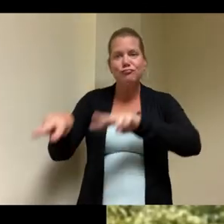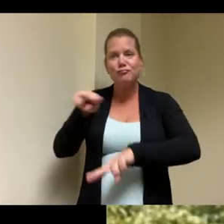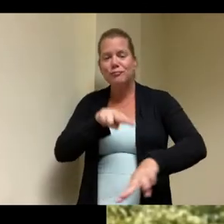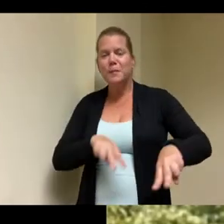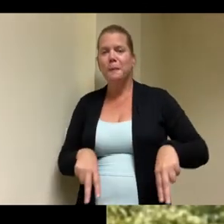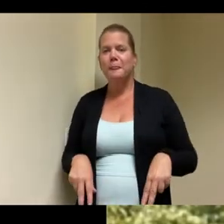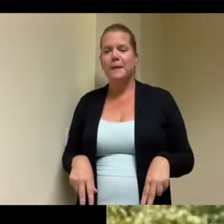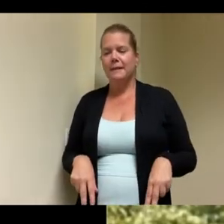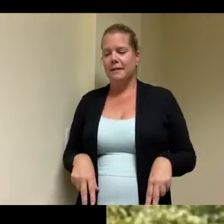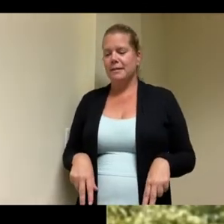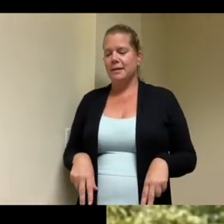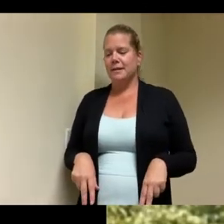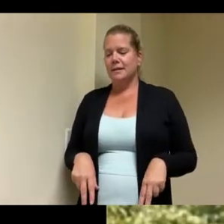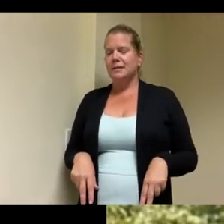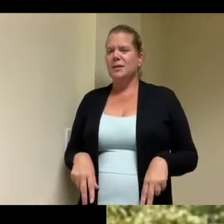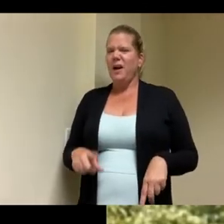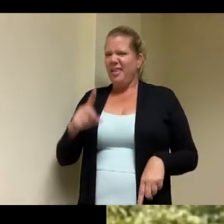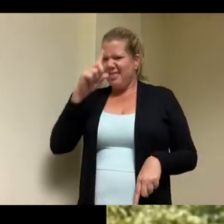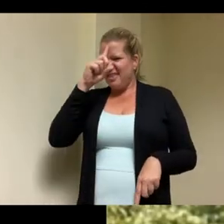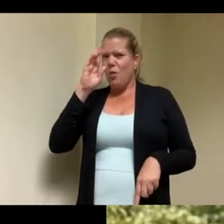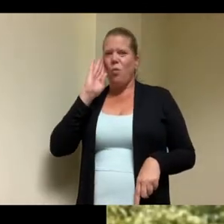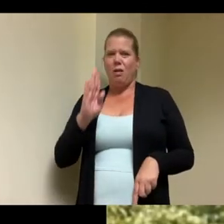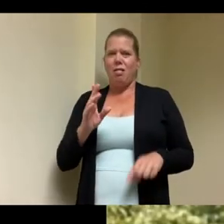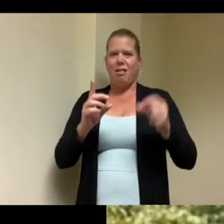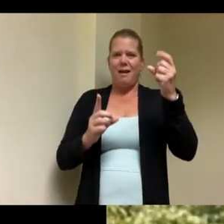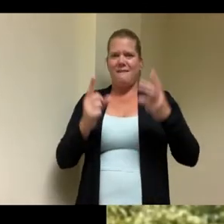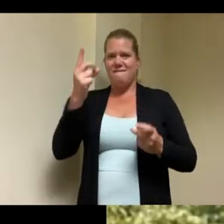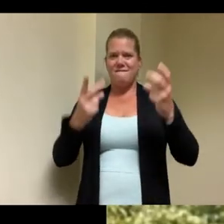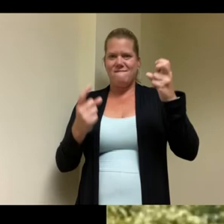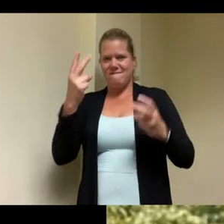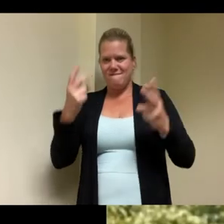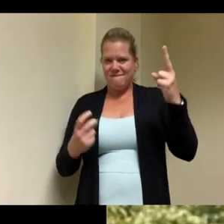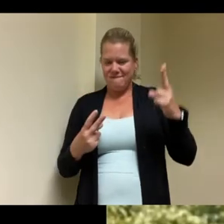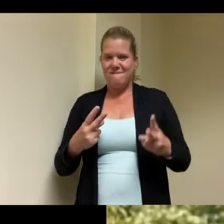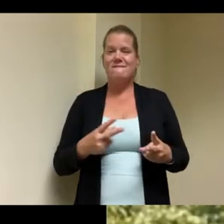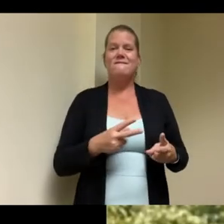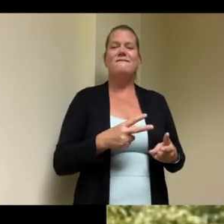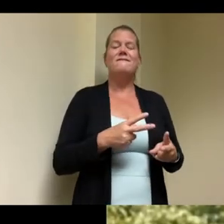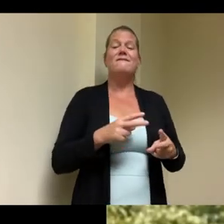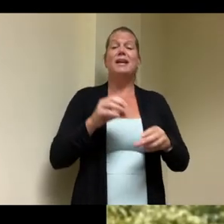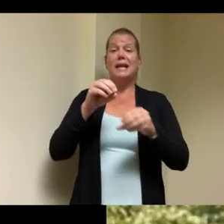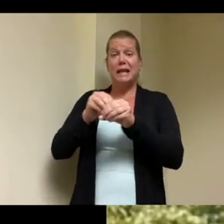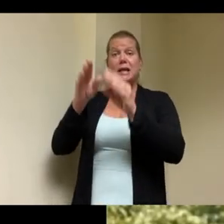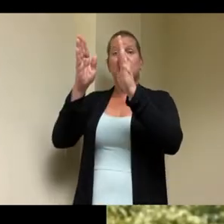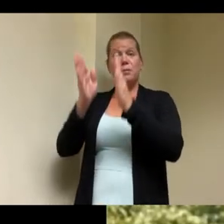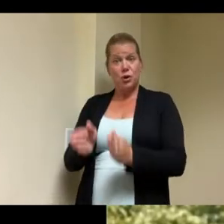might do some in-person pieces as well as some